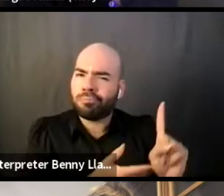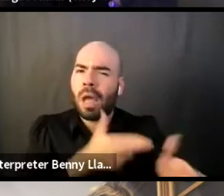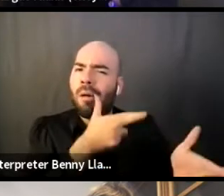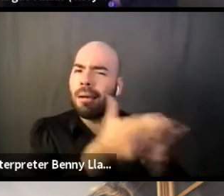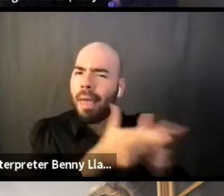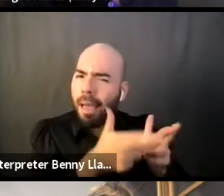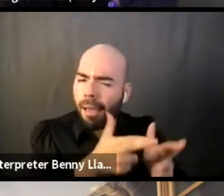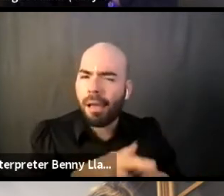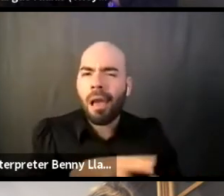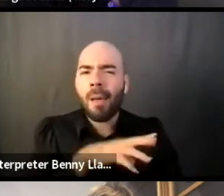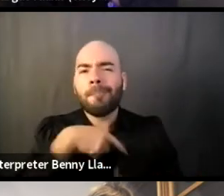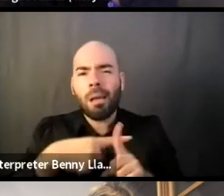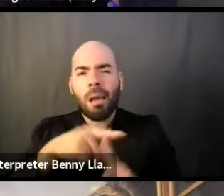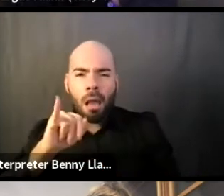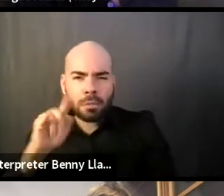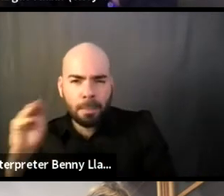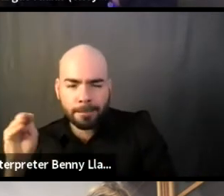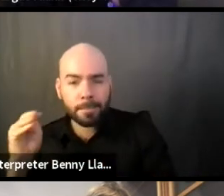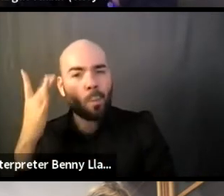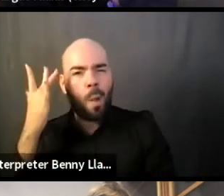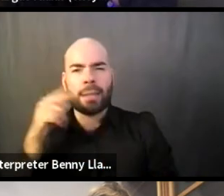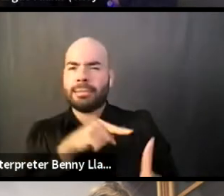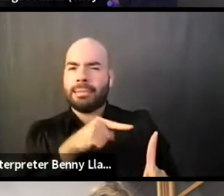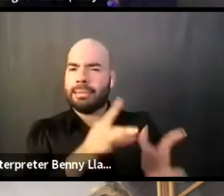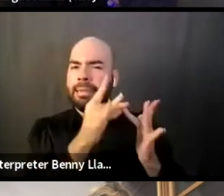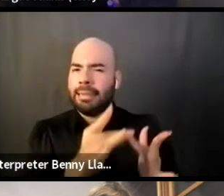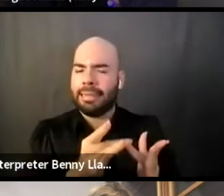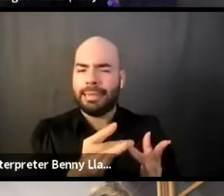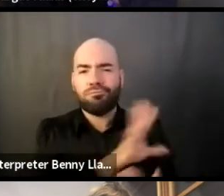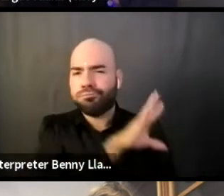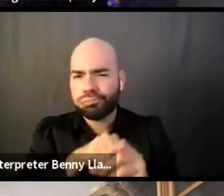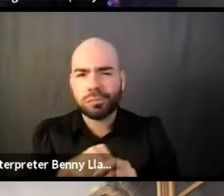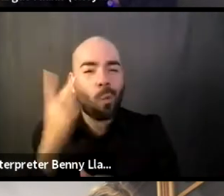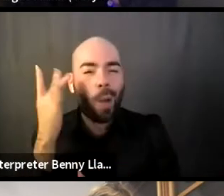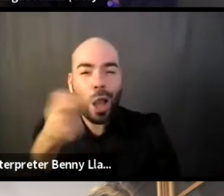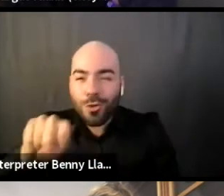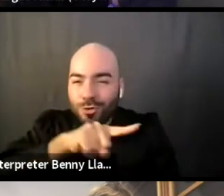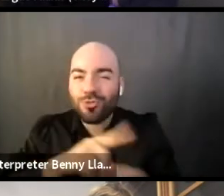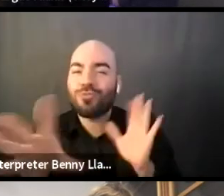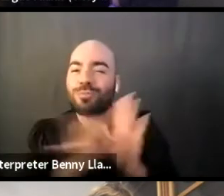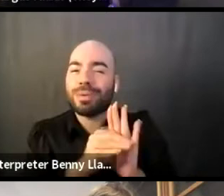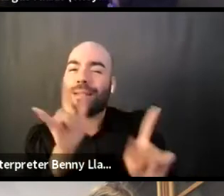as one of the leaders of ITM. And that's how we're gonna close out today.